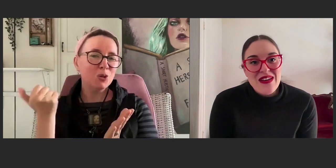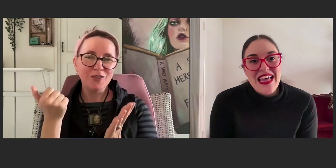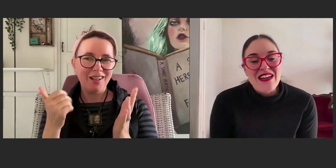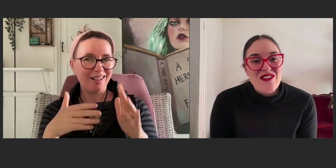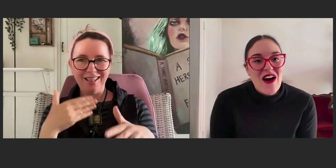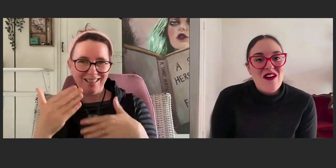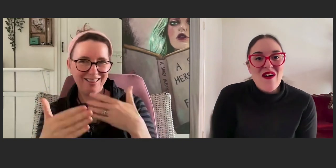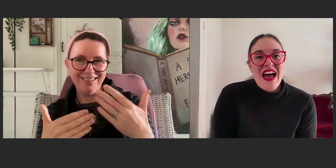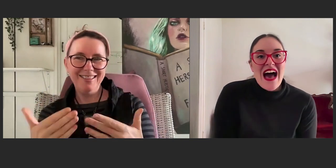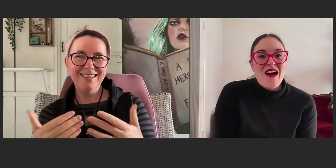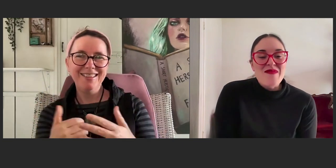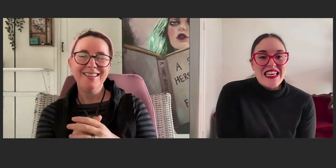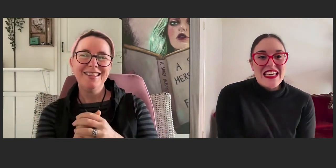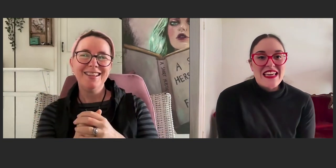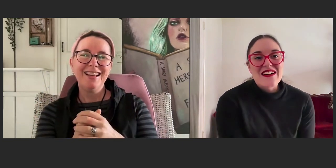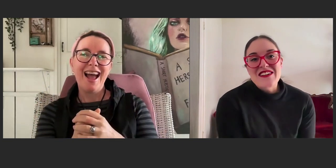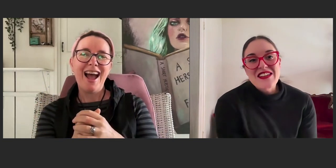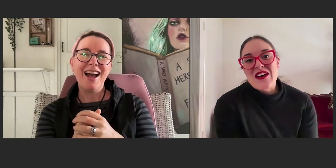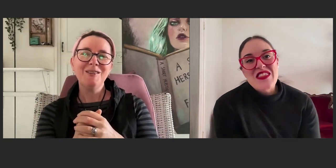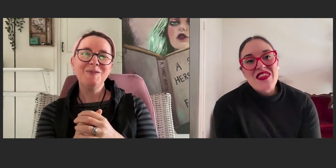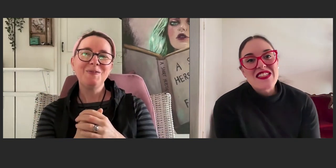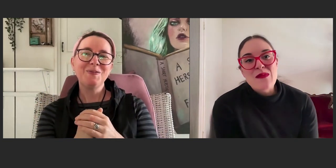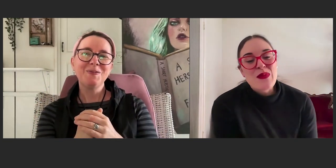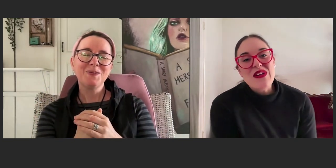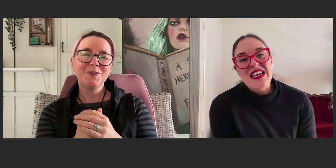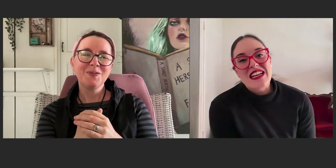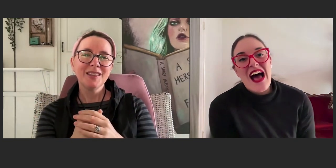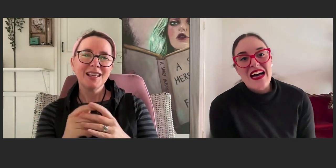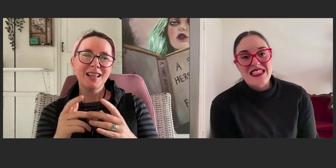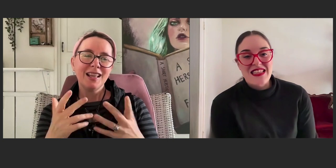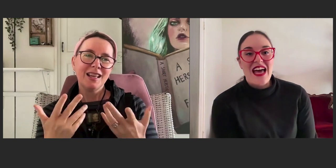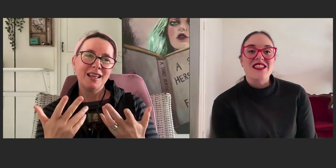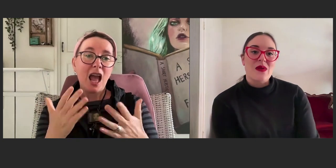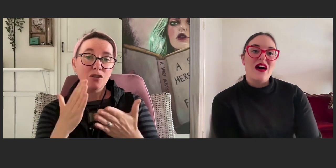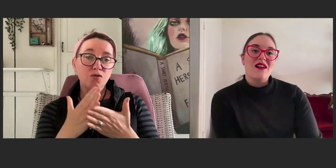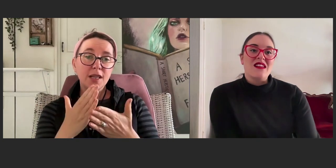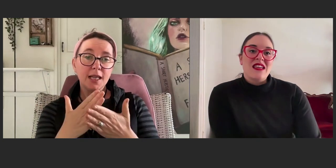when they grow. I'm thinking, that there's a beauty and an art in that as well.